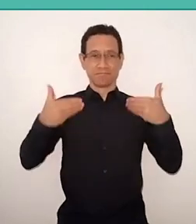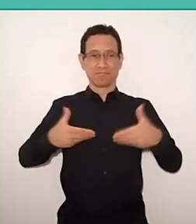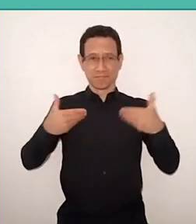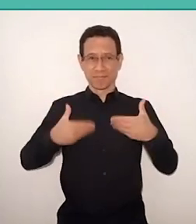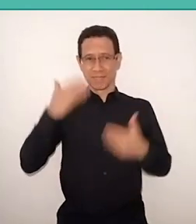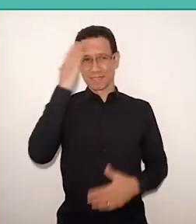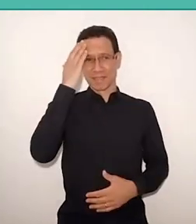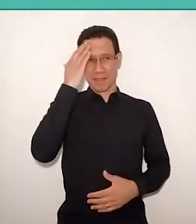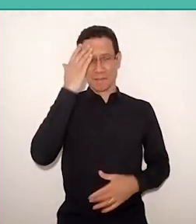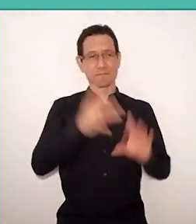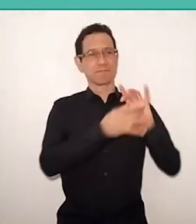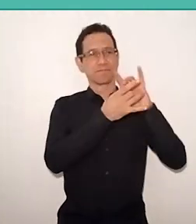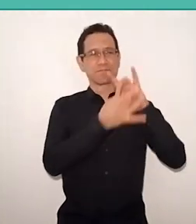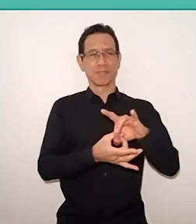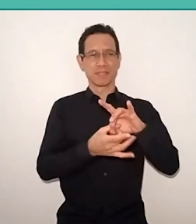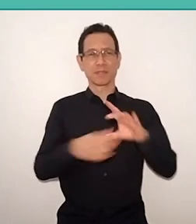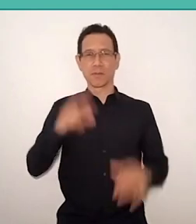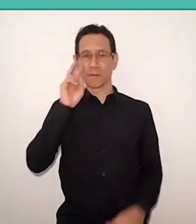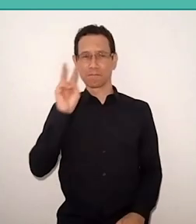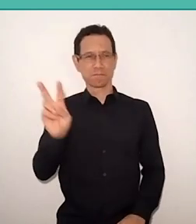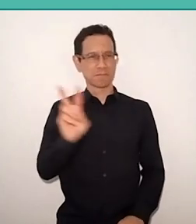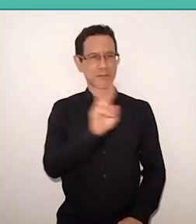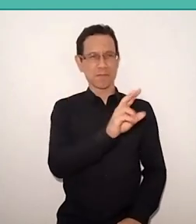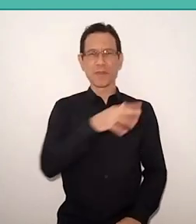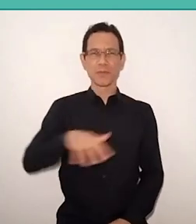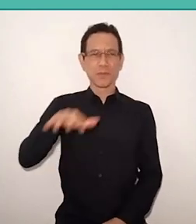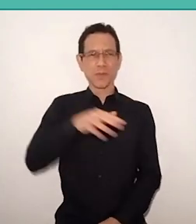that I see our meeting here today